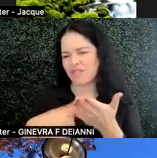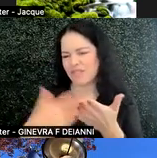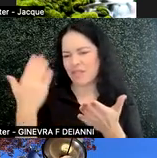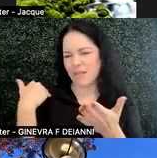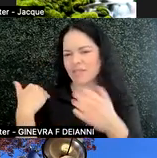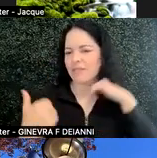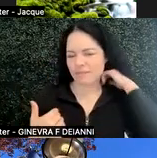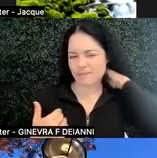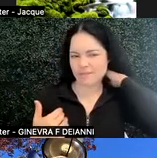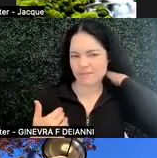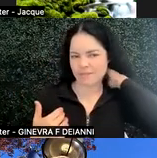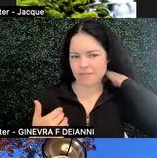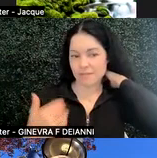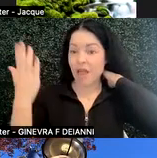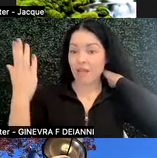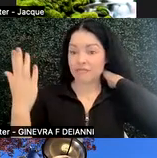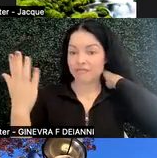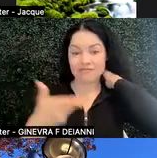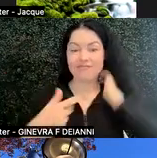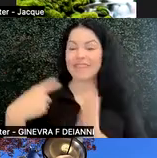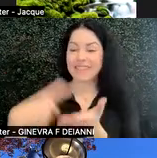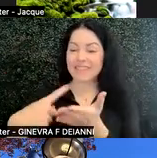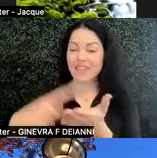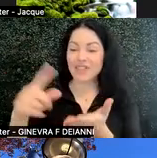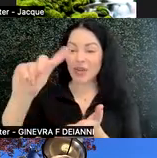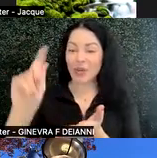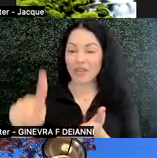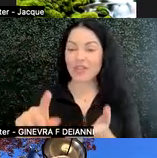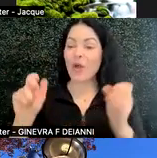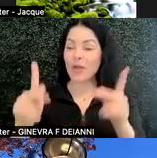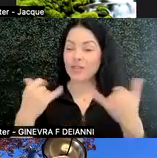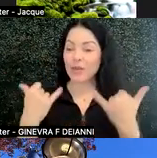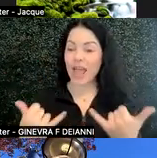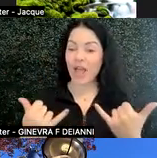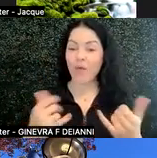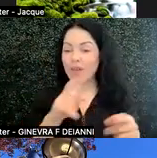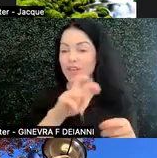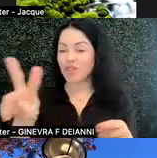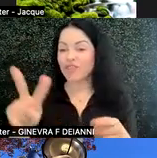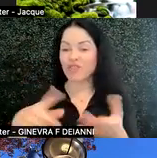And these are our discussion questions. So you're going to go to a discussion groups in about seven minutes.